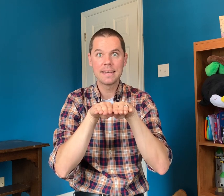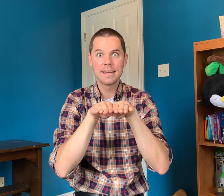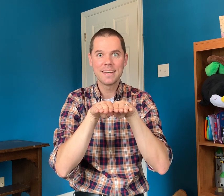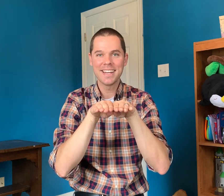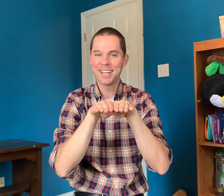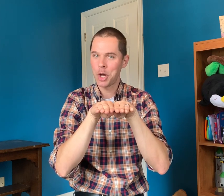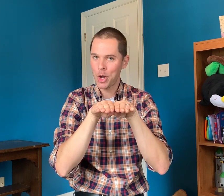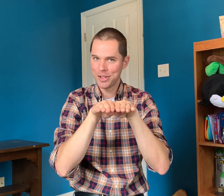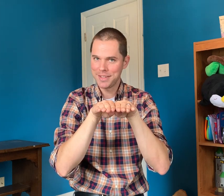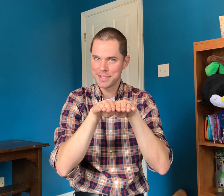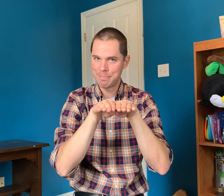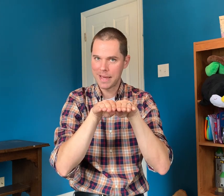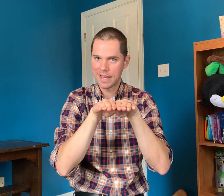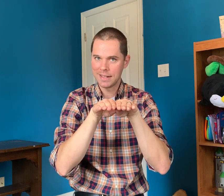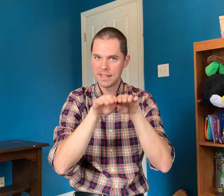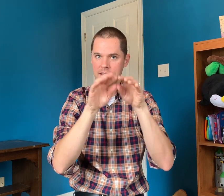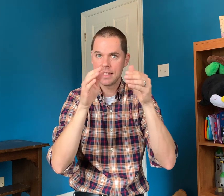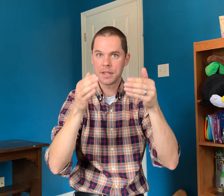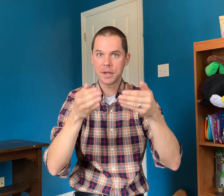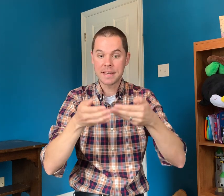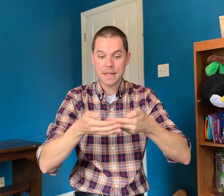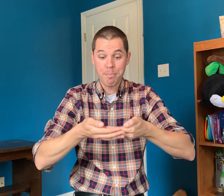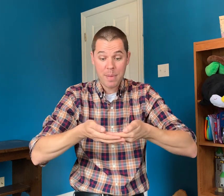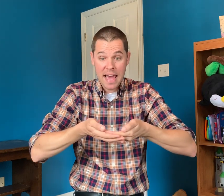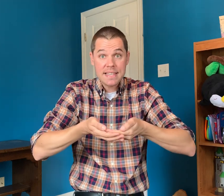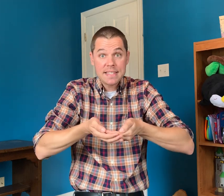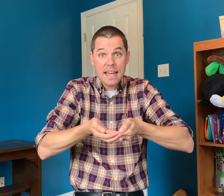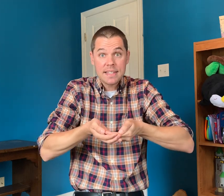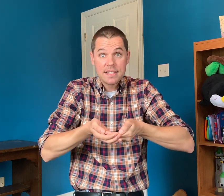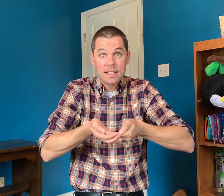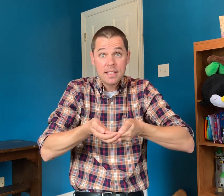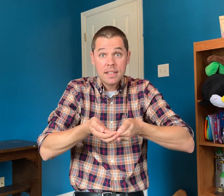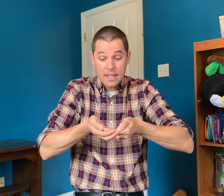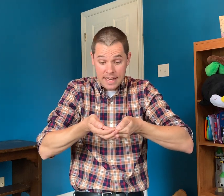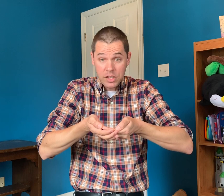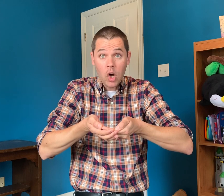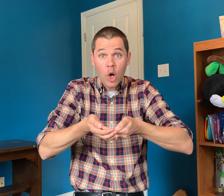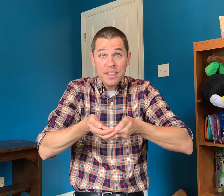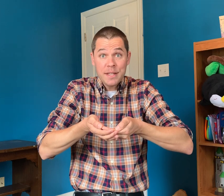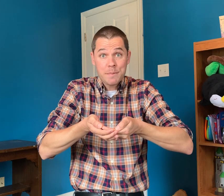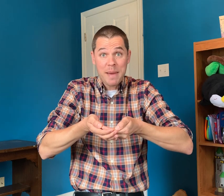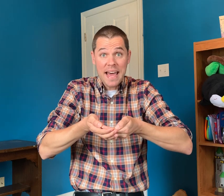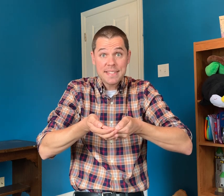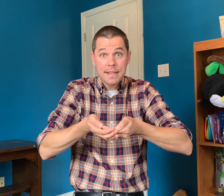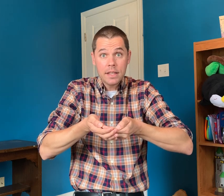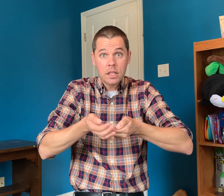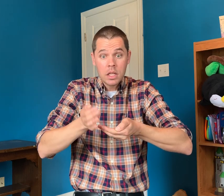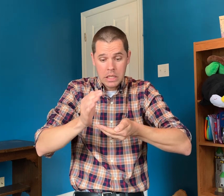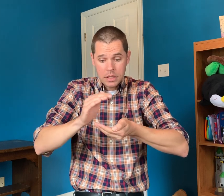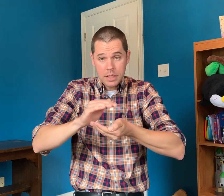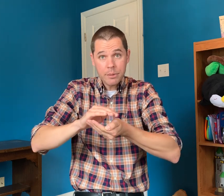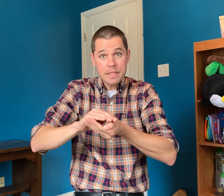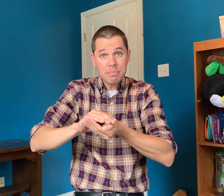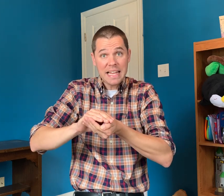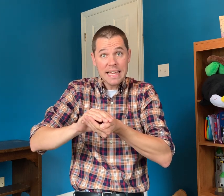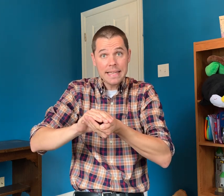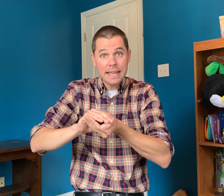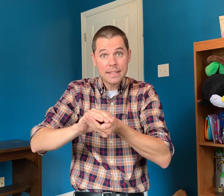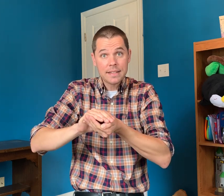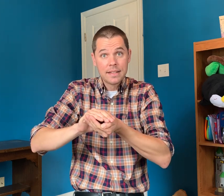And on this bed there is a basket. And on this basket there is a blanket.